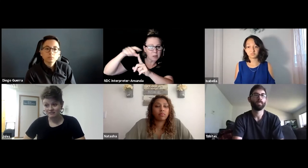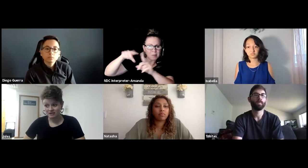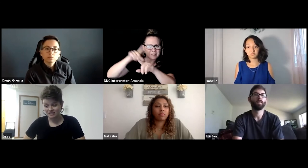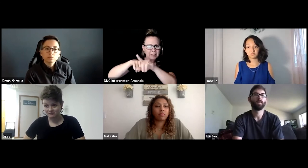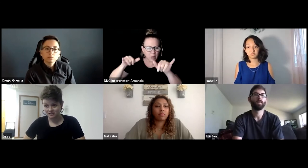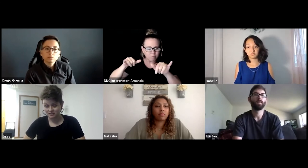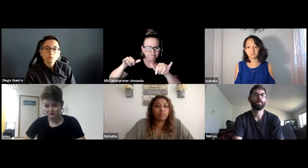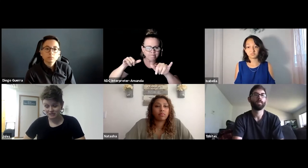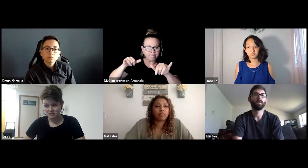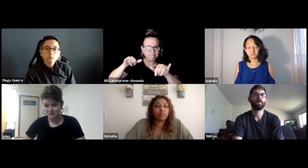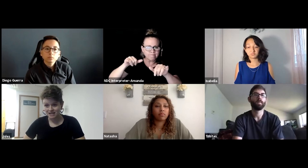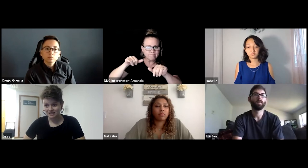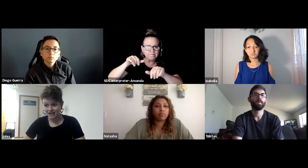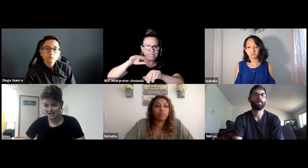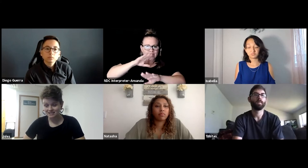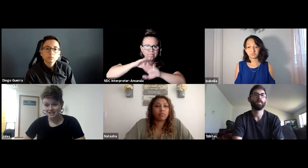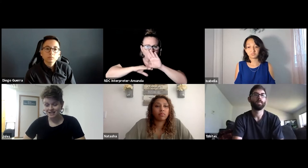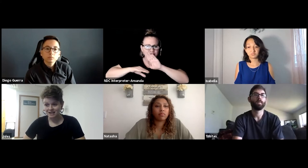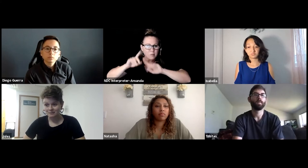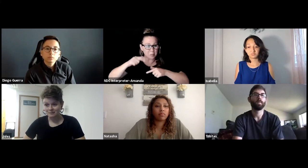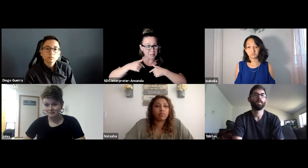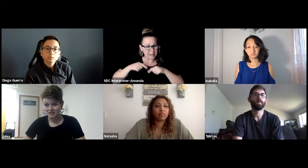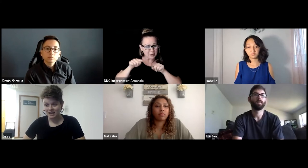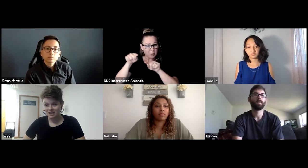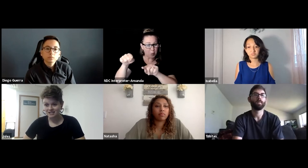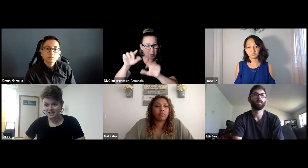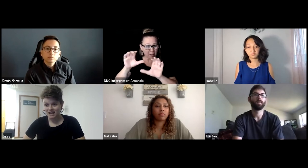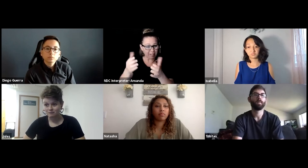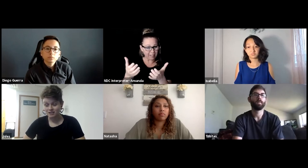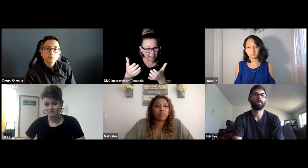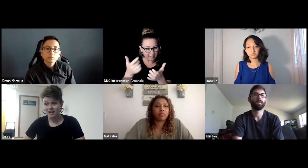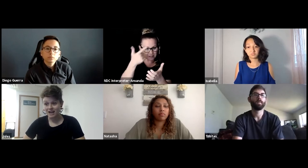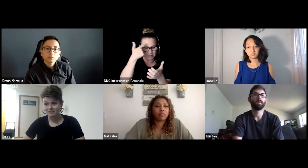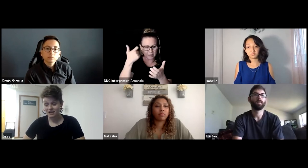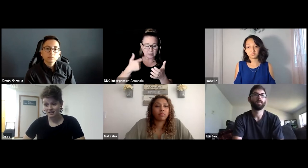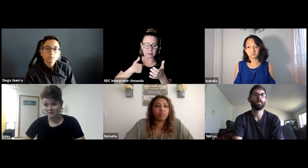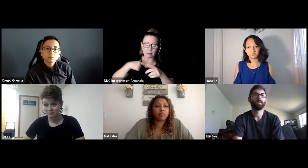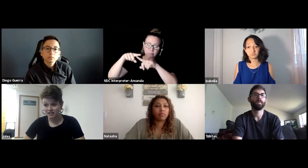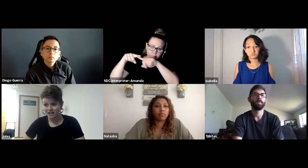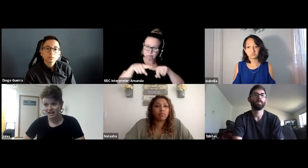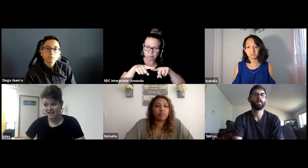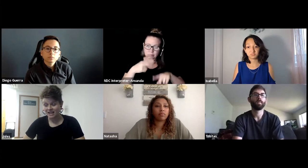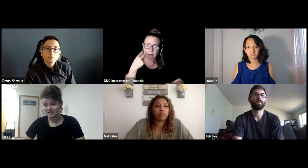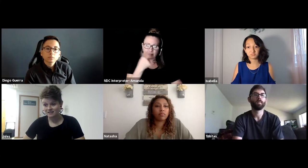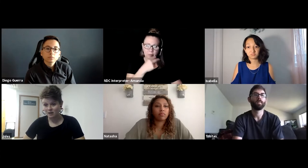very difficult for me to attend class because I really relied heavily on lip reading and there